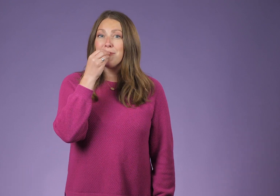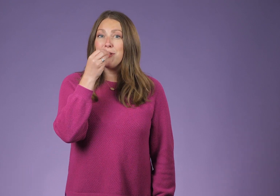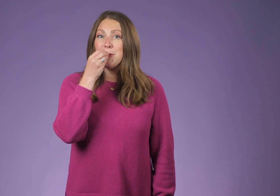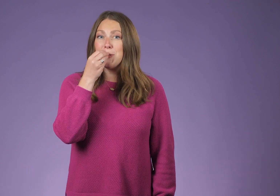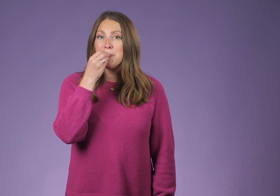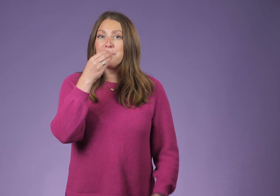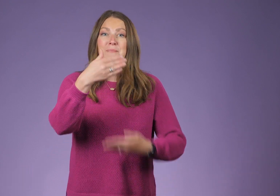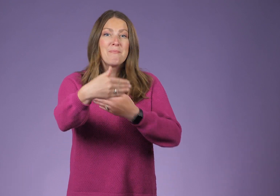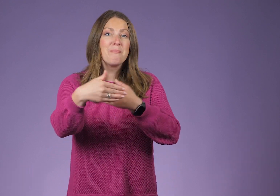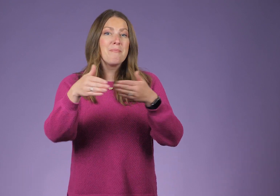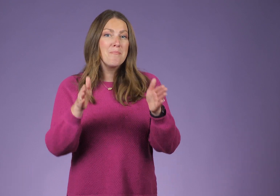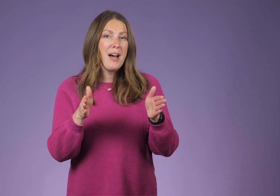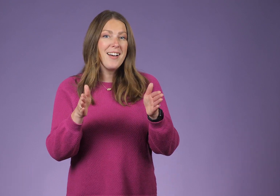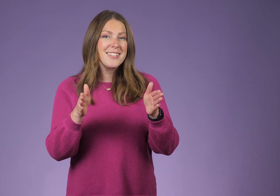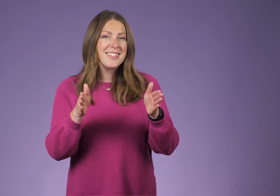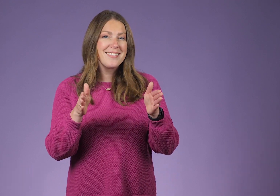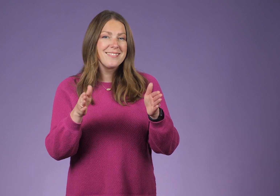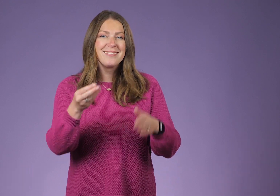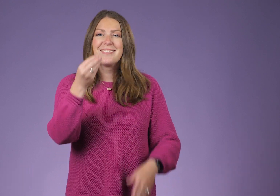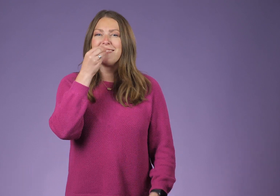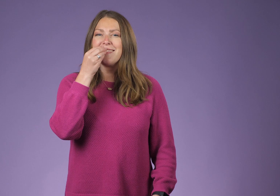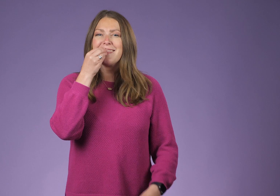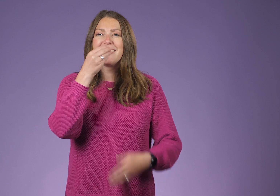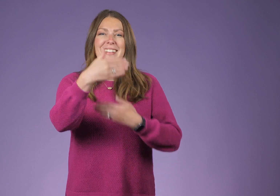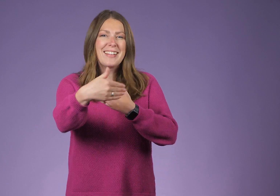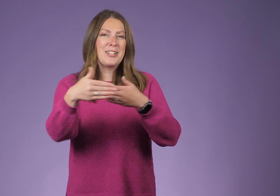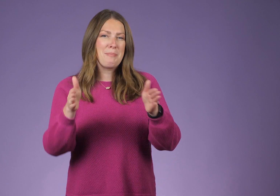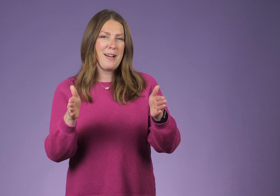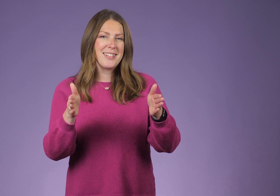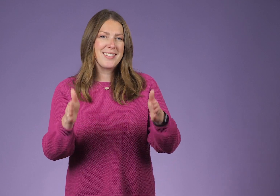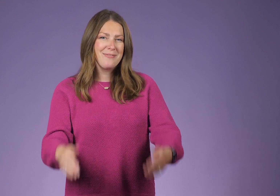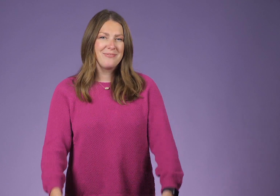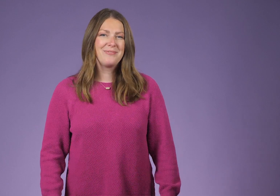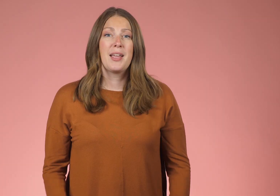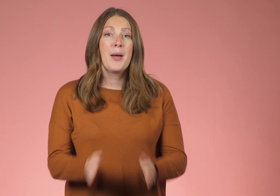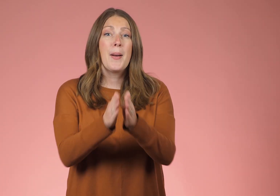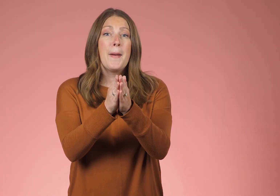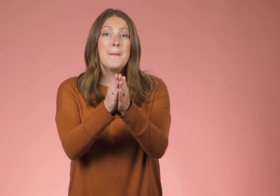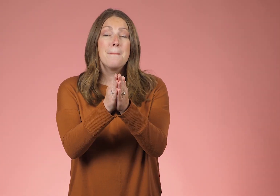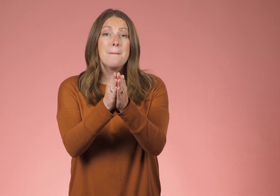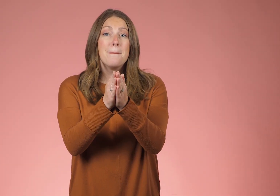Food box. Lunchbox.